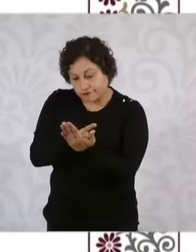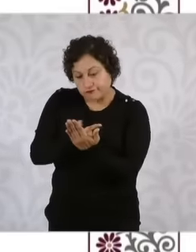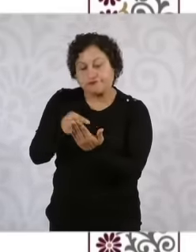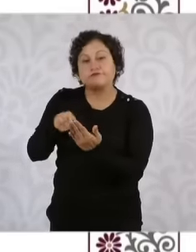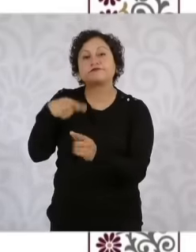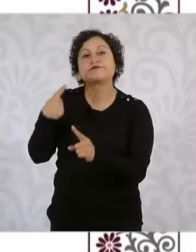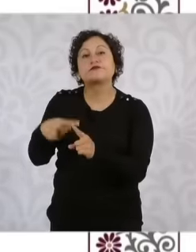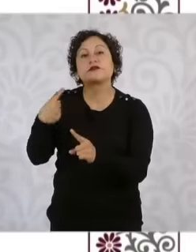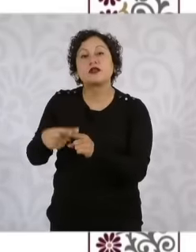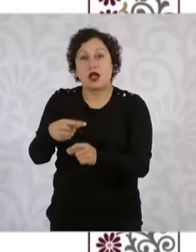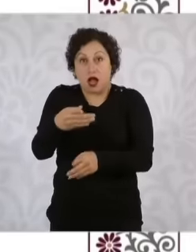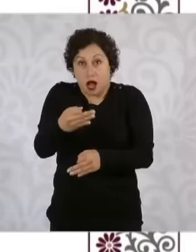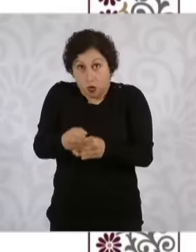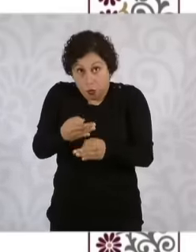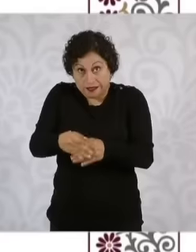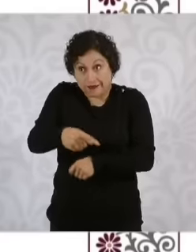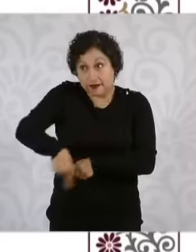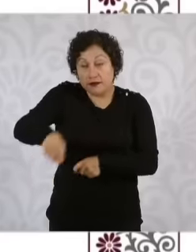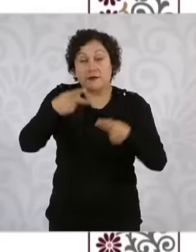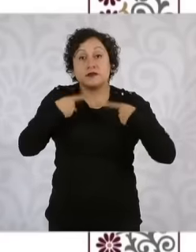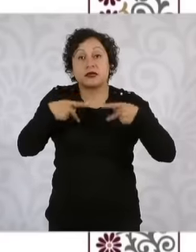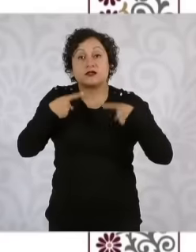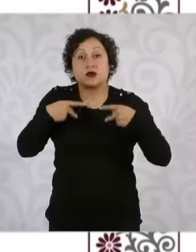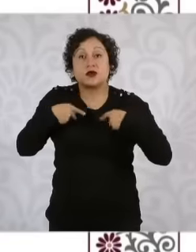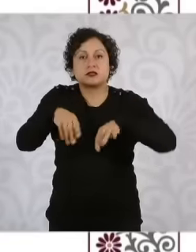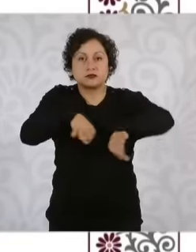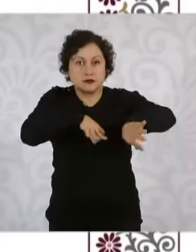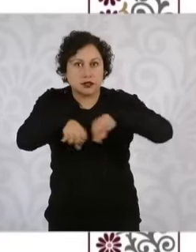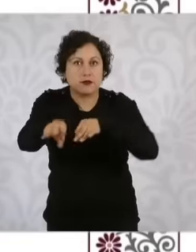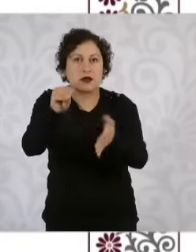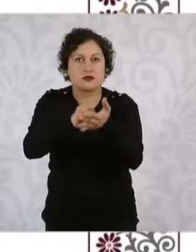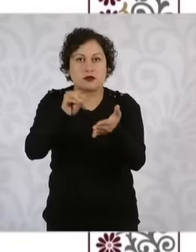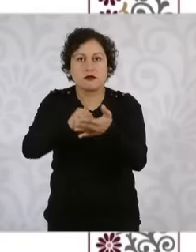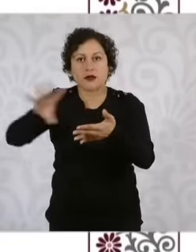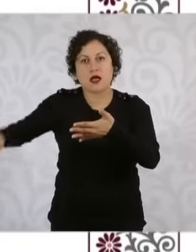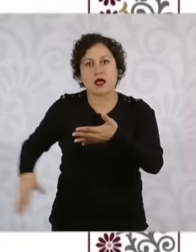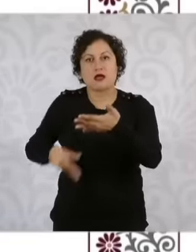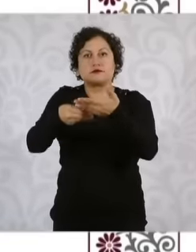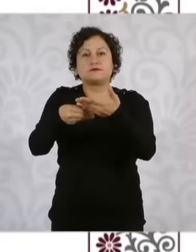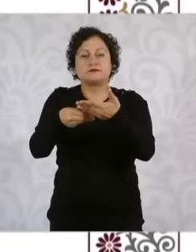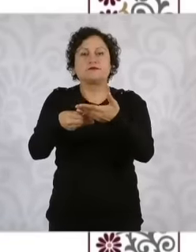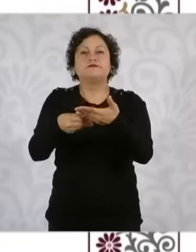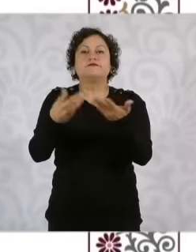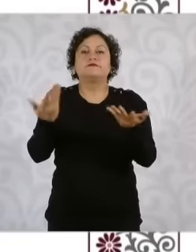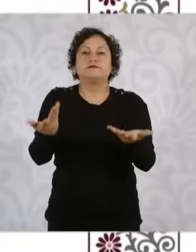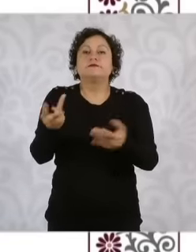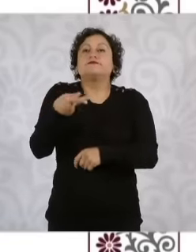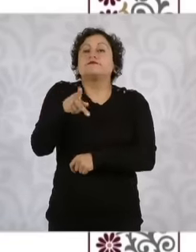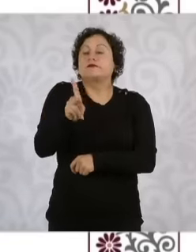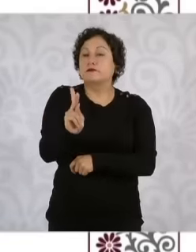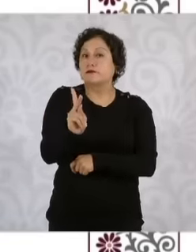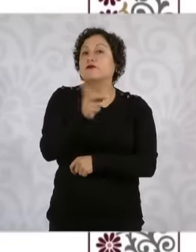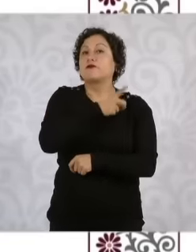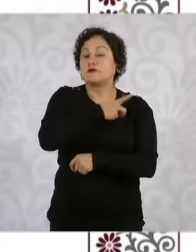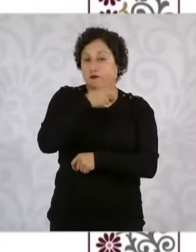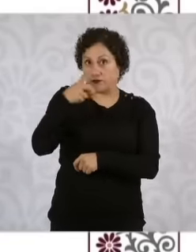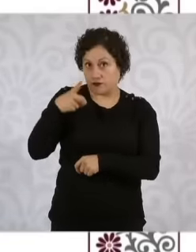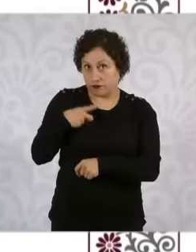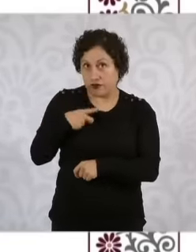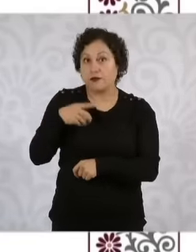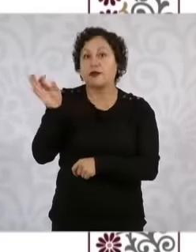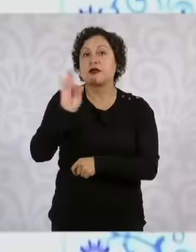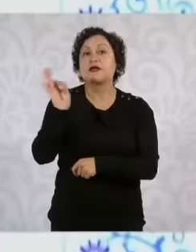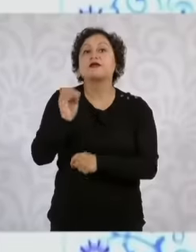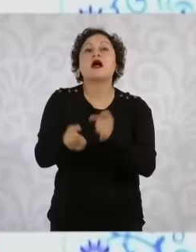have the automatic pass, except for those who have expressed to the Senate the decline of